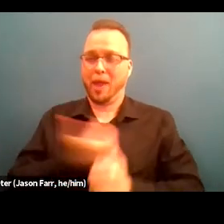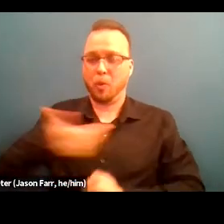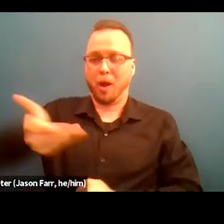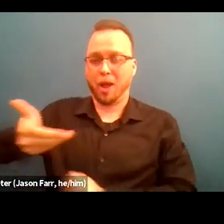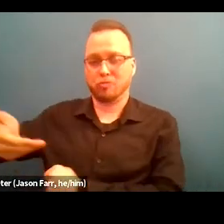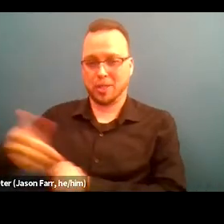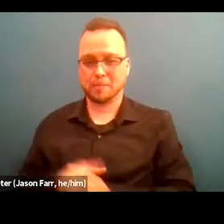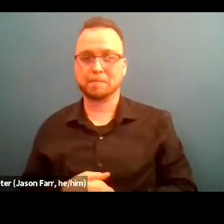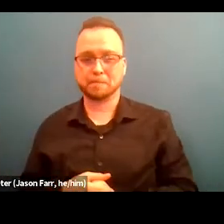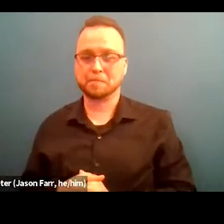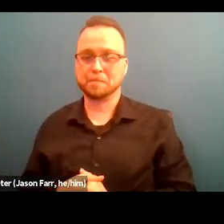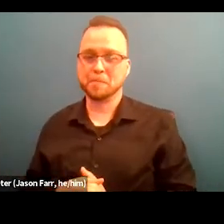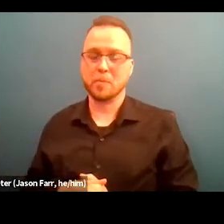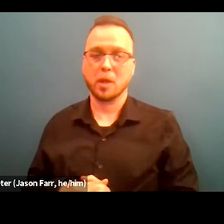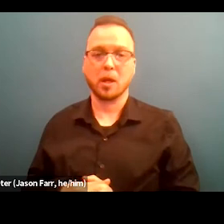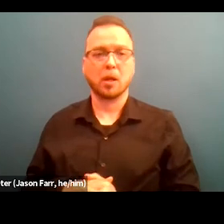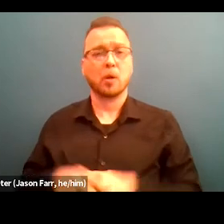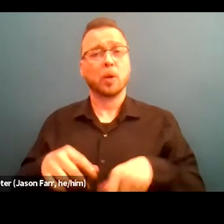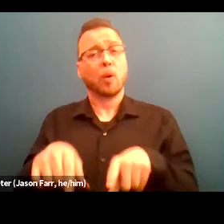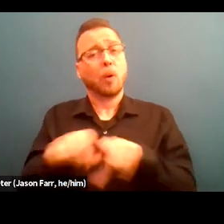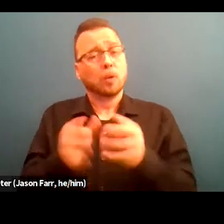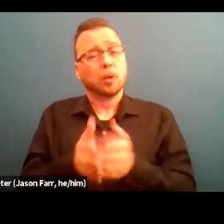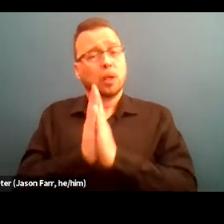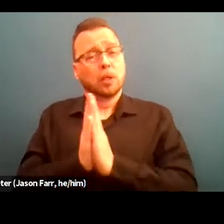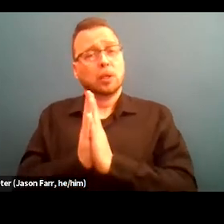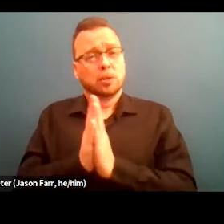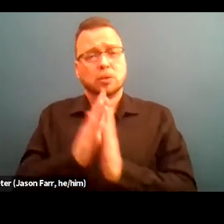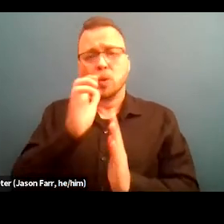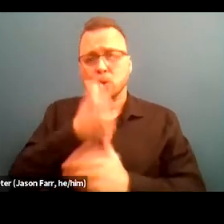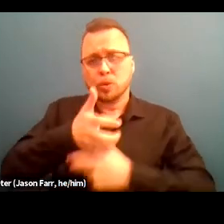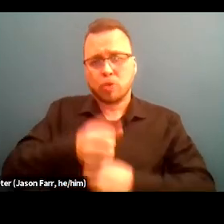We've also asked our ourselves questions around who is trusted with assignments and who gets promoted.